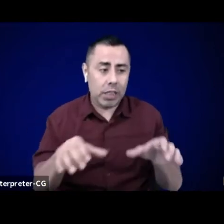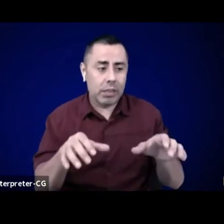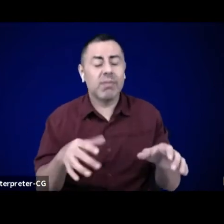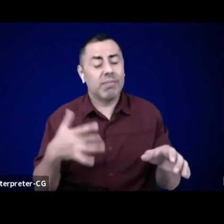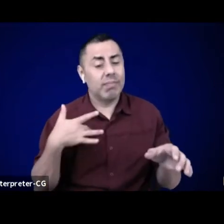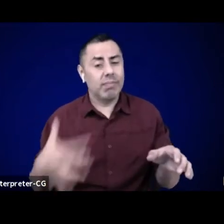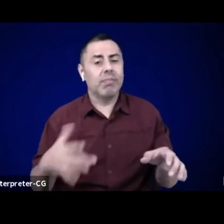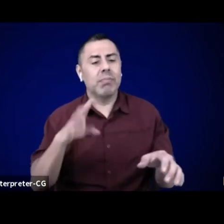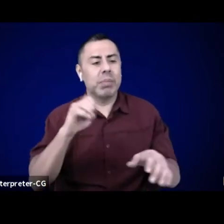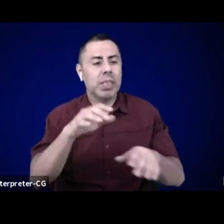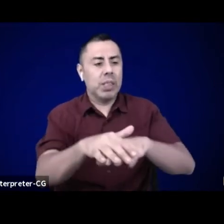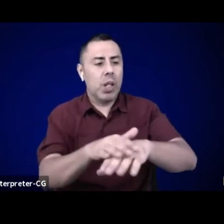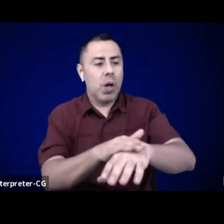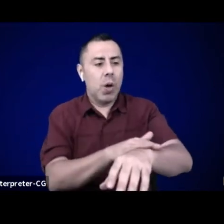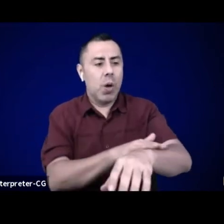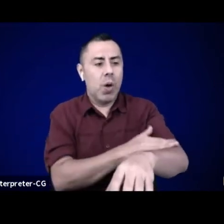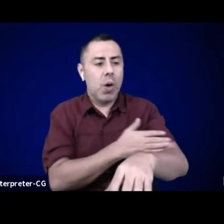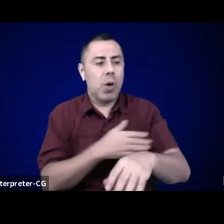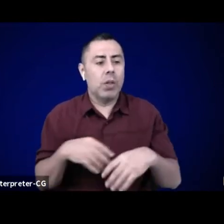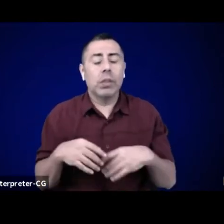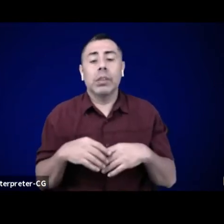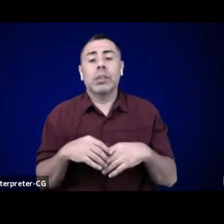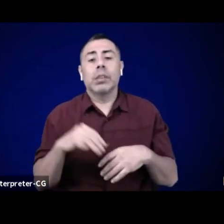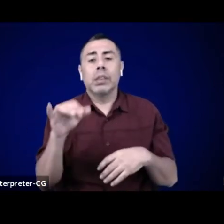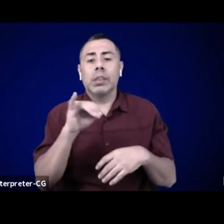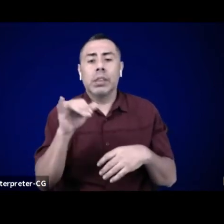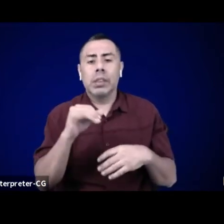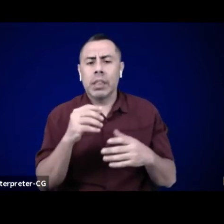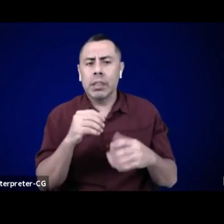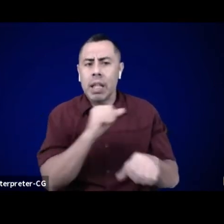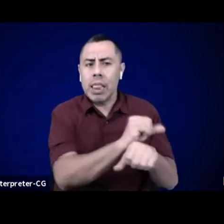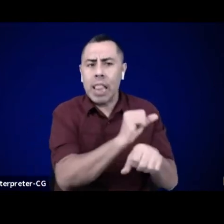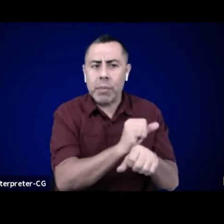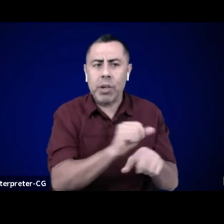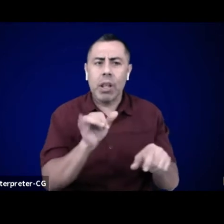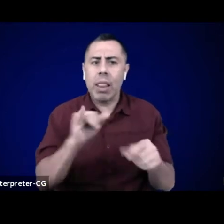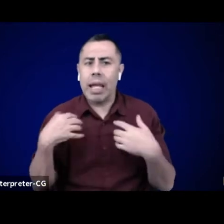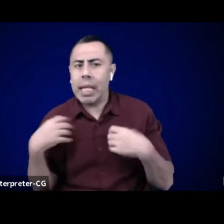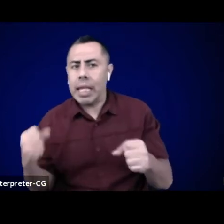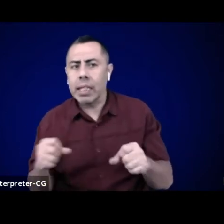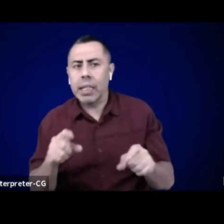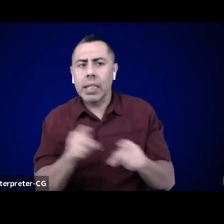like healing and caretaking. But cooperative scholar Dr. Jessica Gordon Nembhard